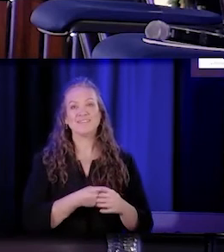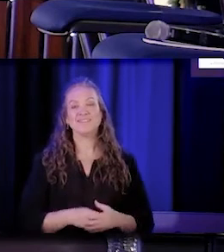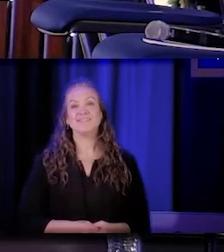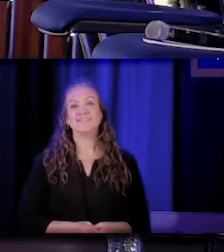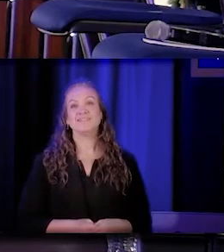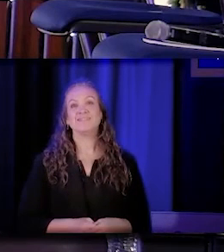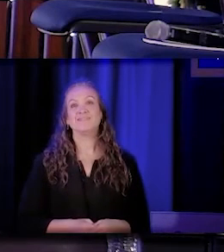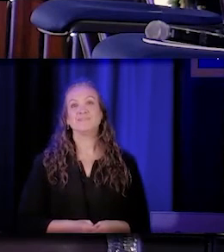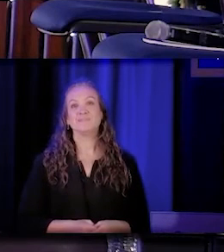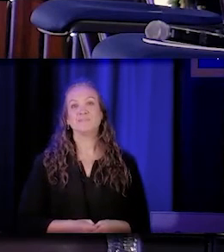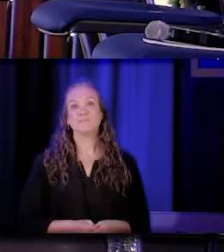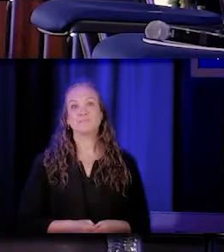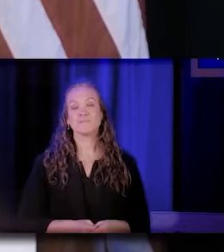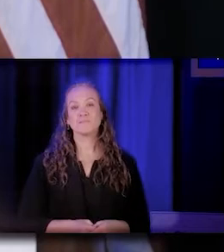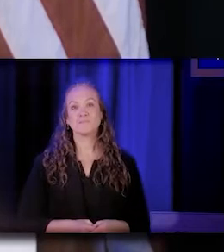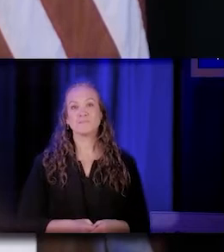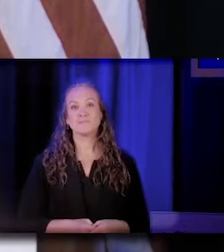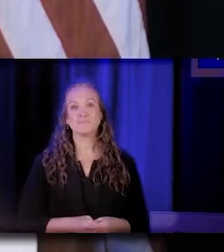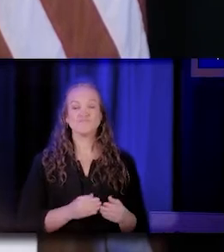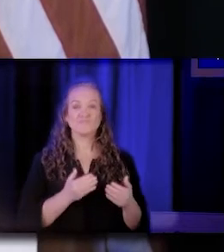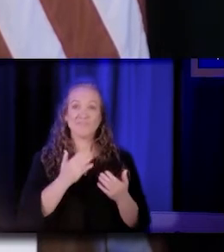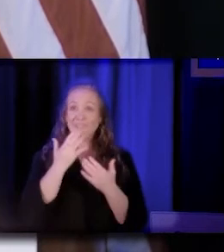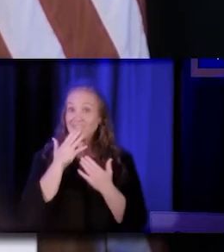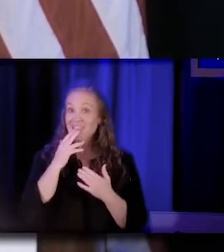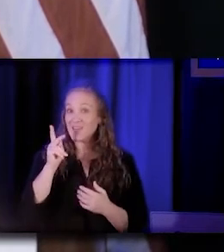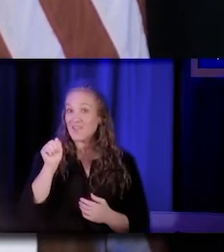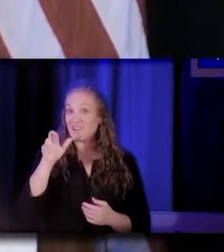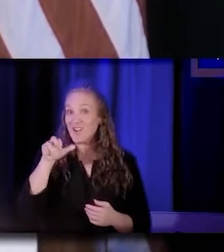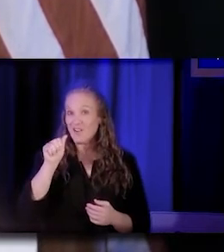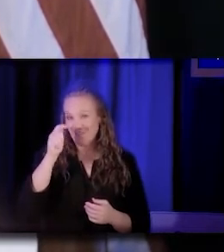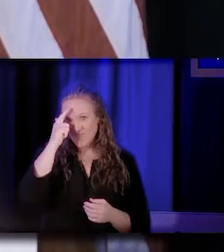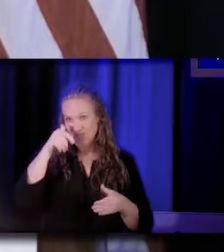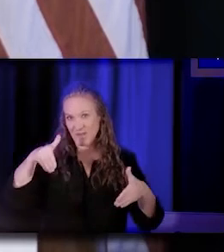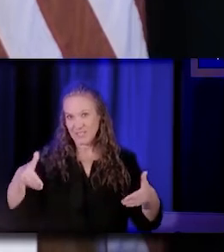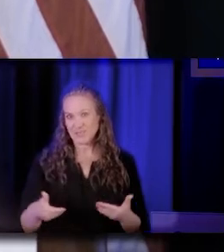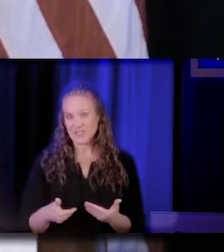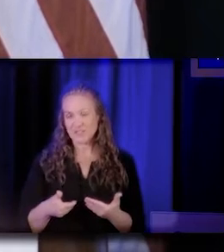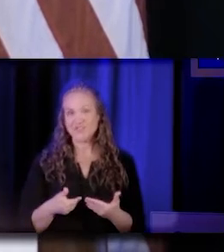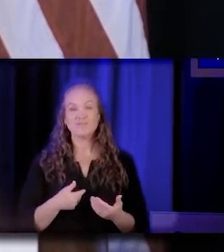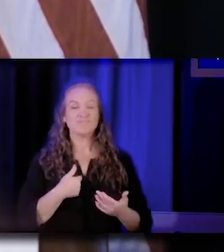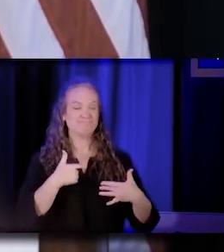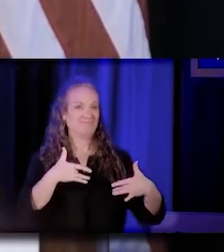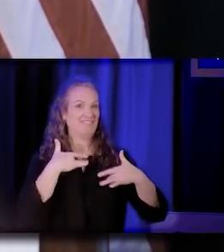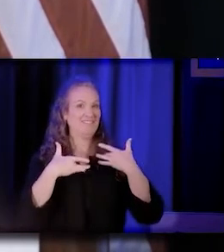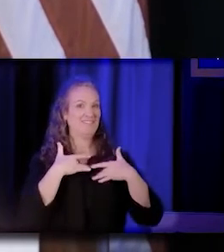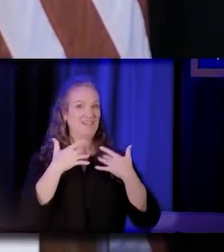I want to just thank Kara for the introduction. I'm very excited to be here with you in person.